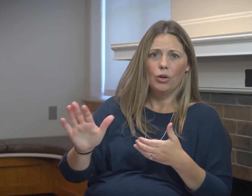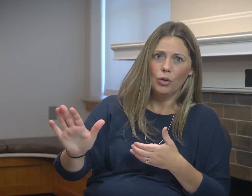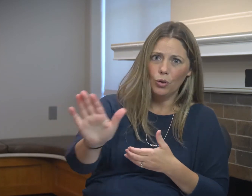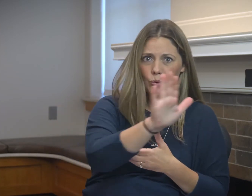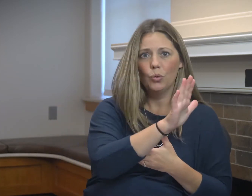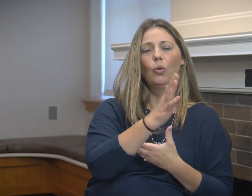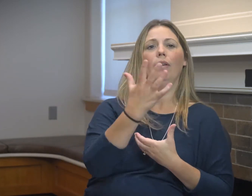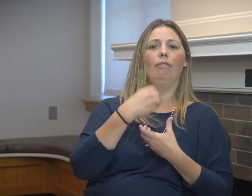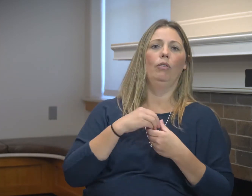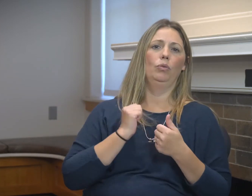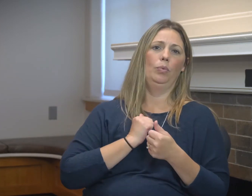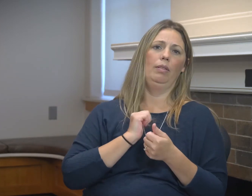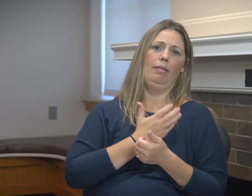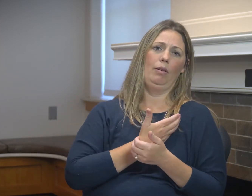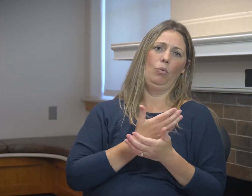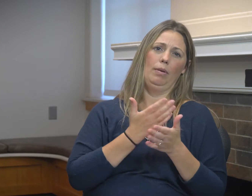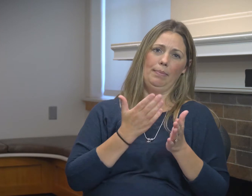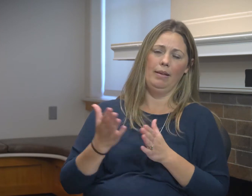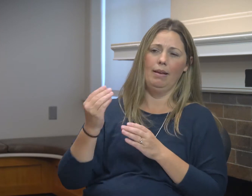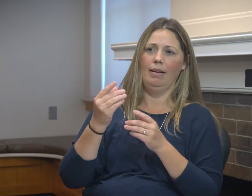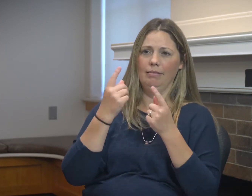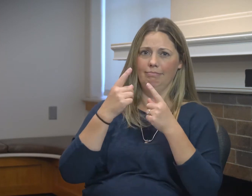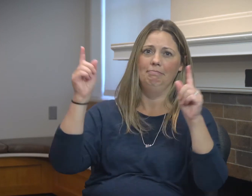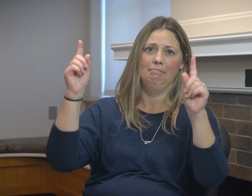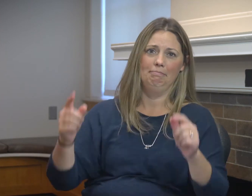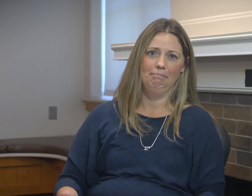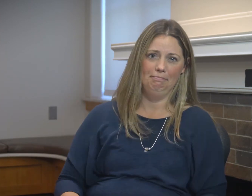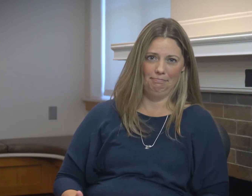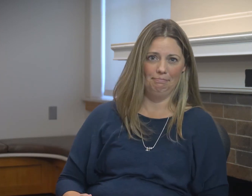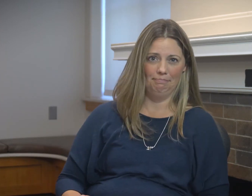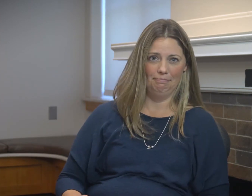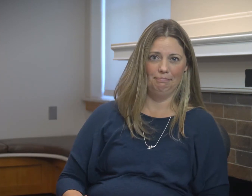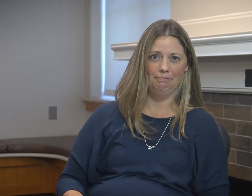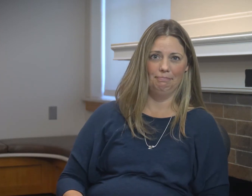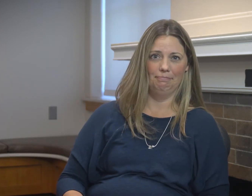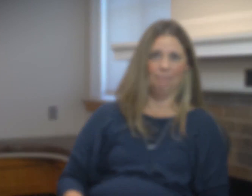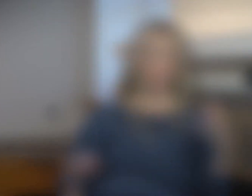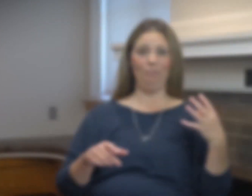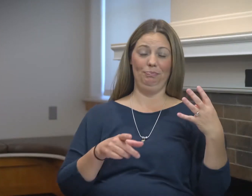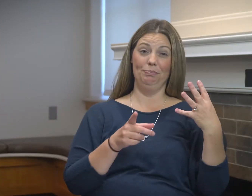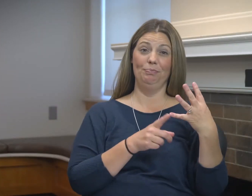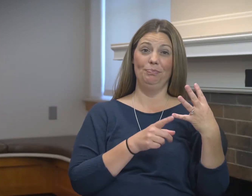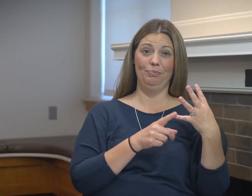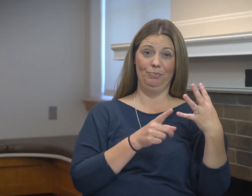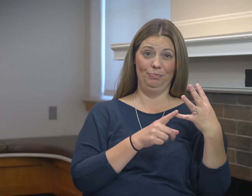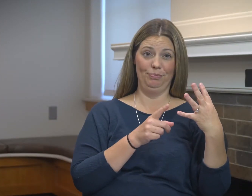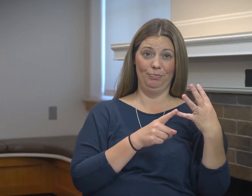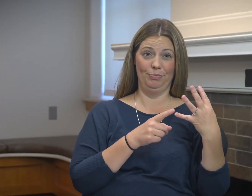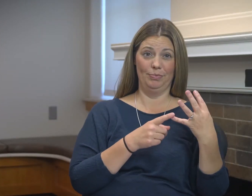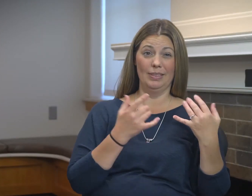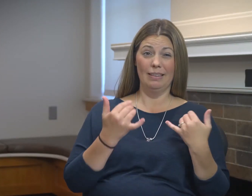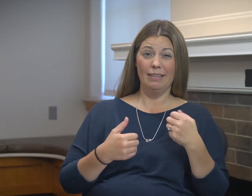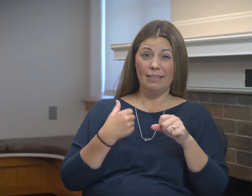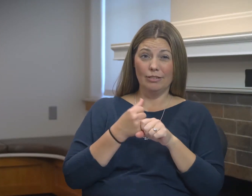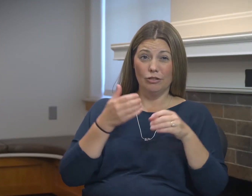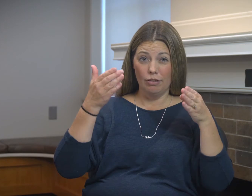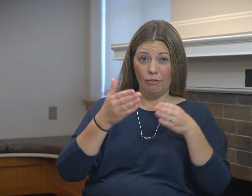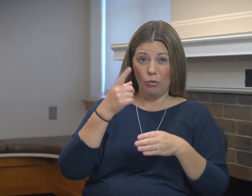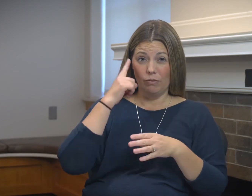Really that involvement is what we're looking for this year. We want your help in making this a successful plan. Lastly,